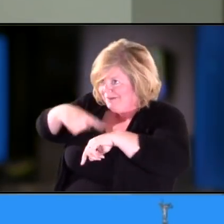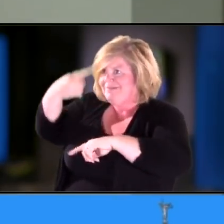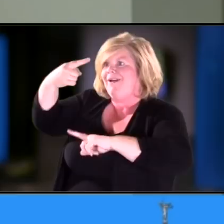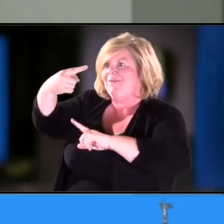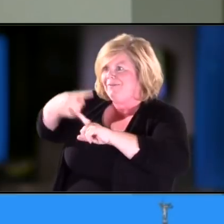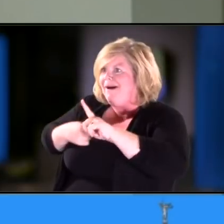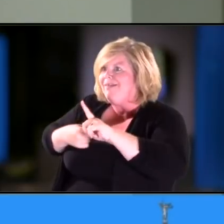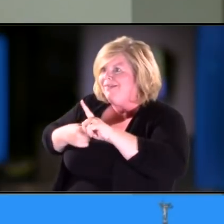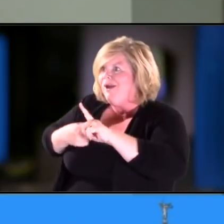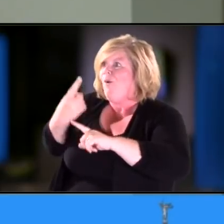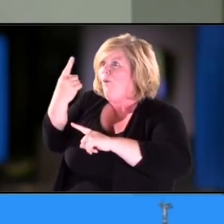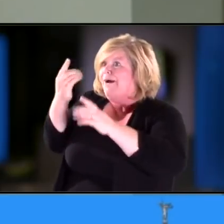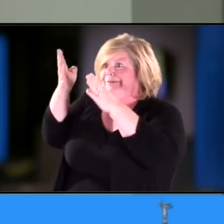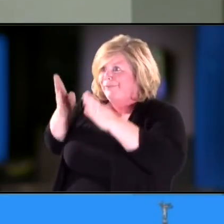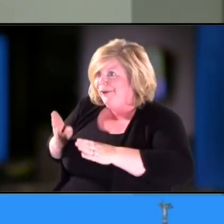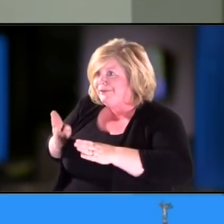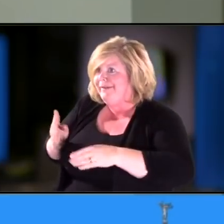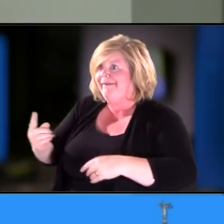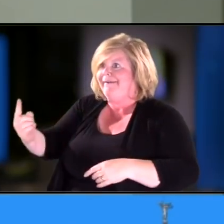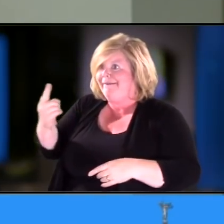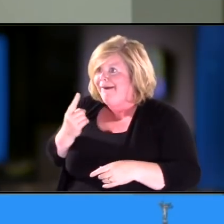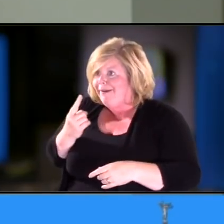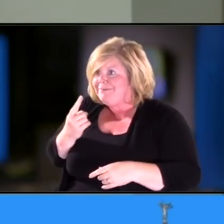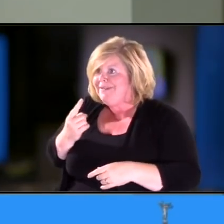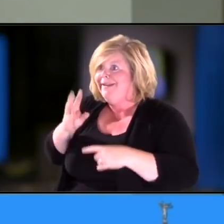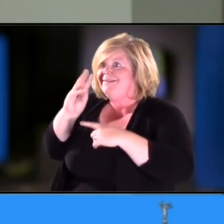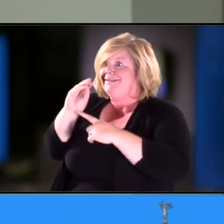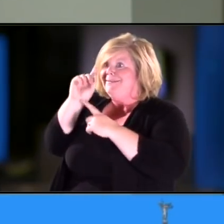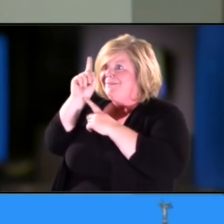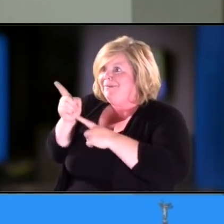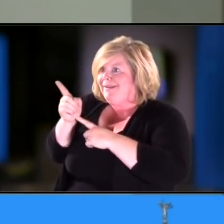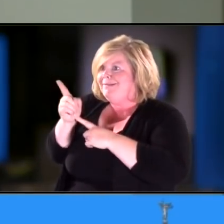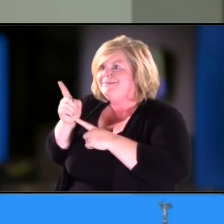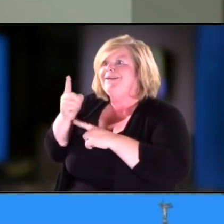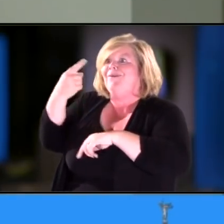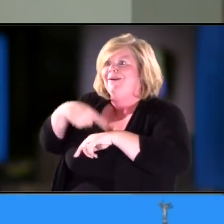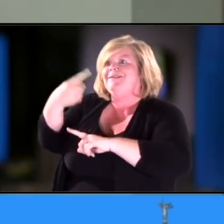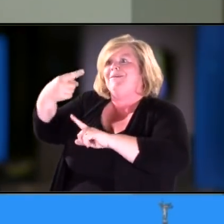by one therapist and 60 minutes each month.